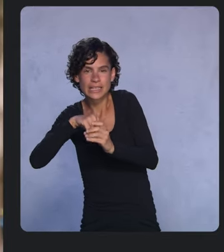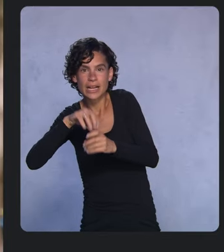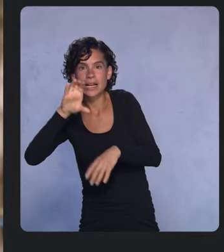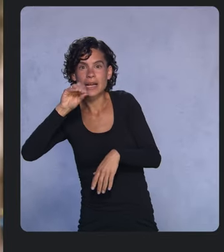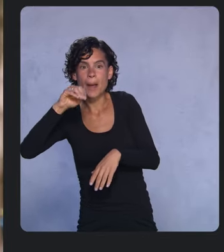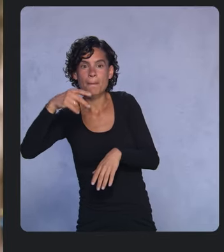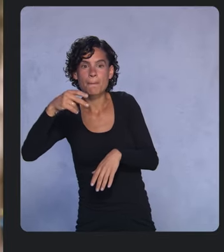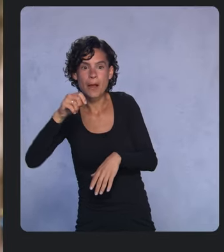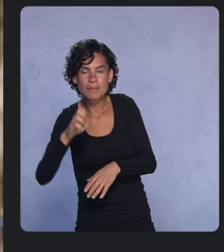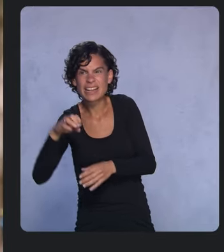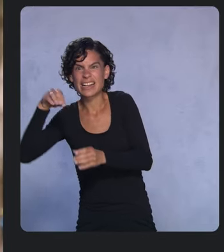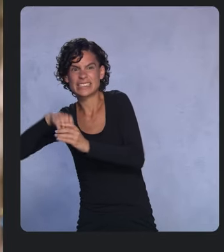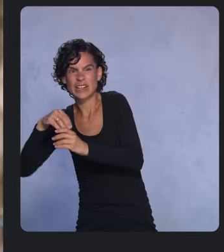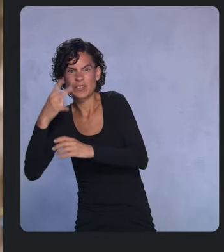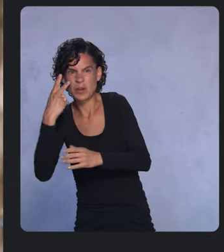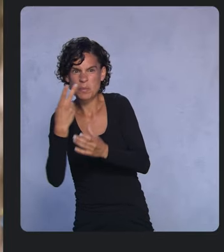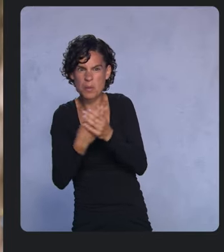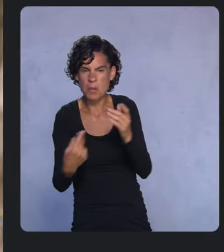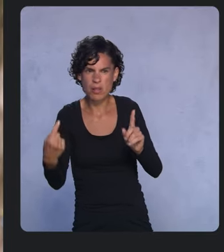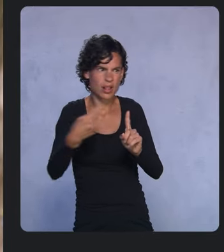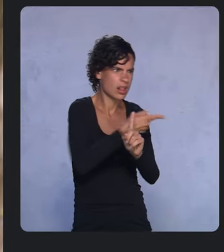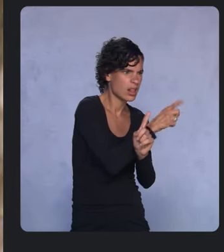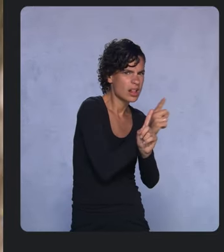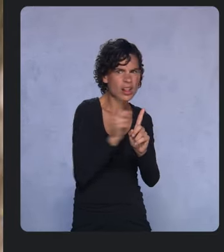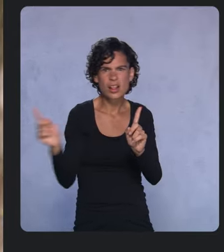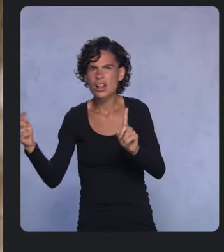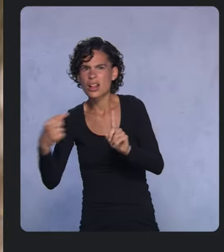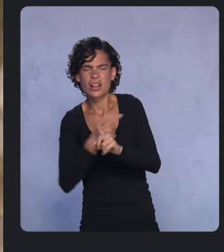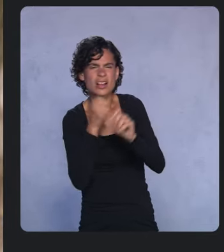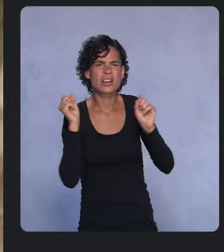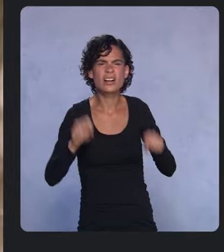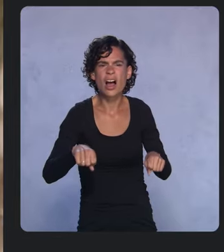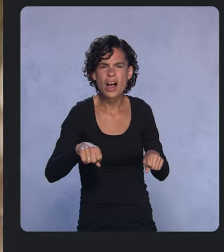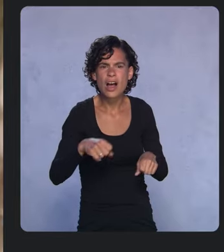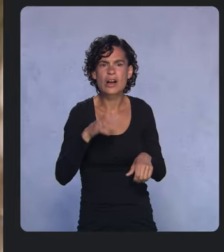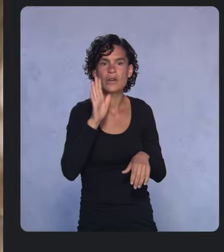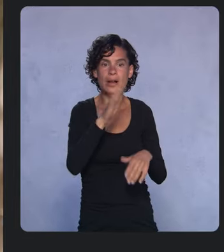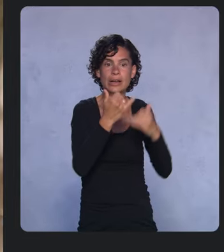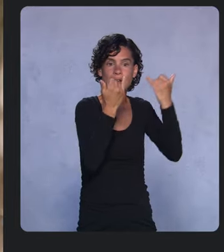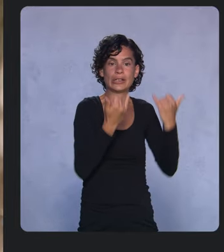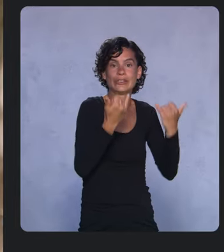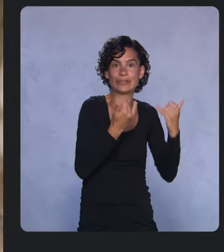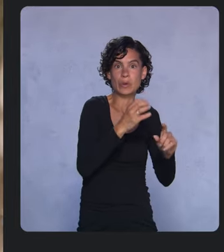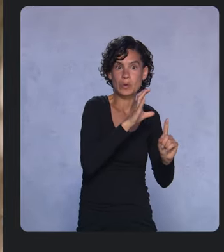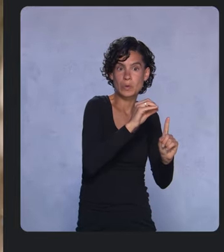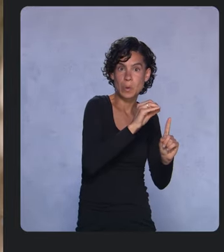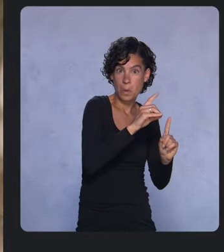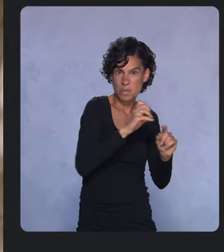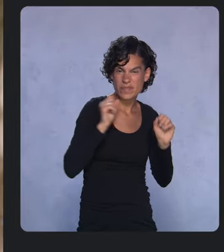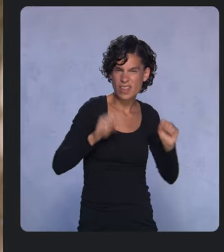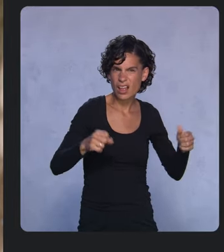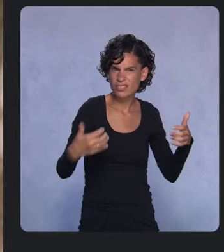Compose is completely compatible with your existing code and existing custom views. There’s one more thing I would like to show you.